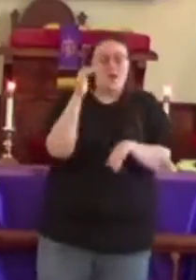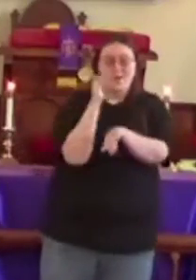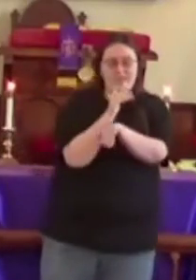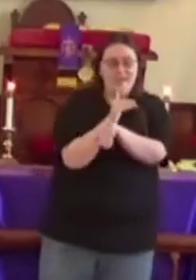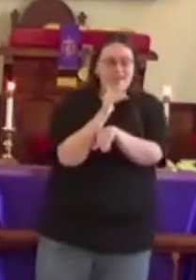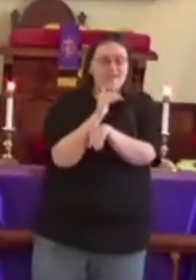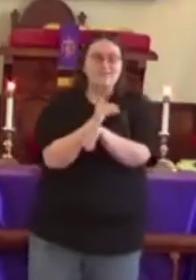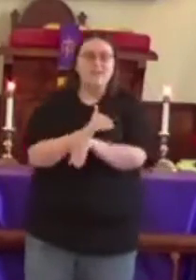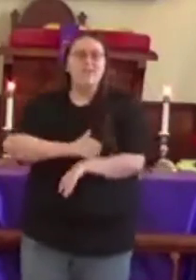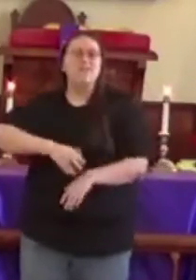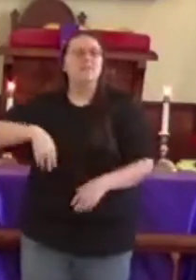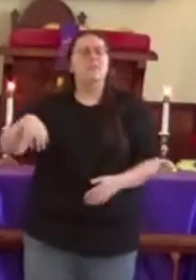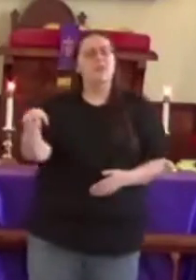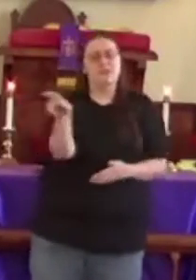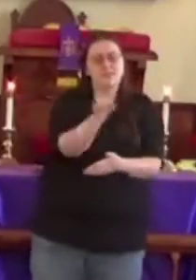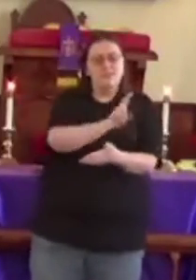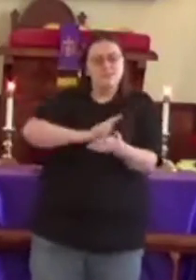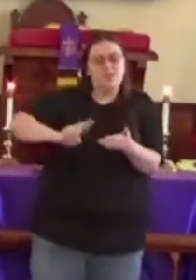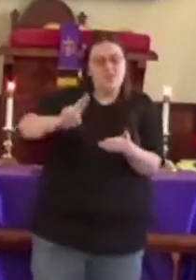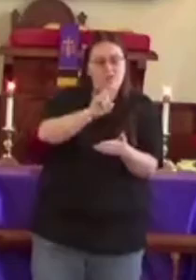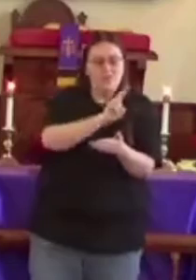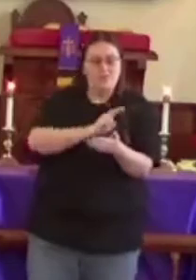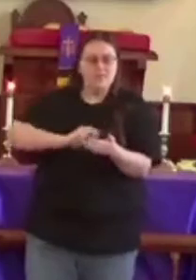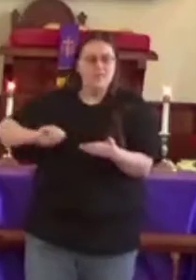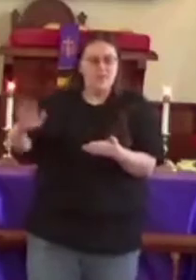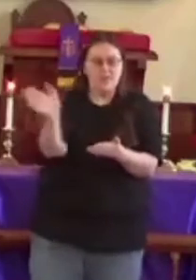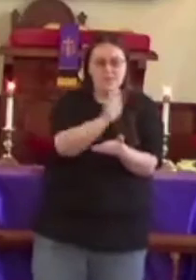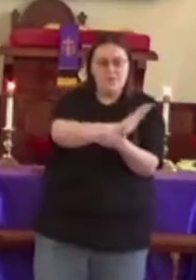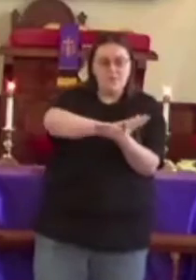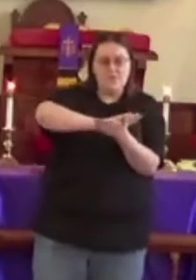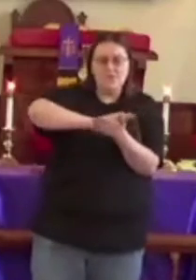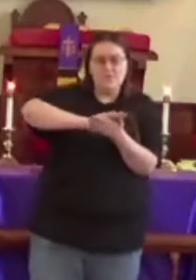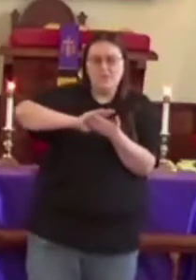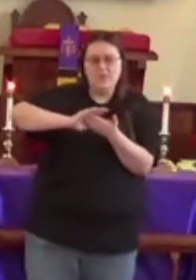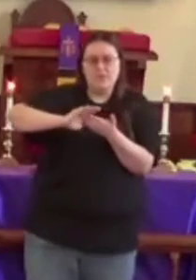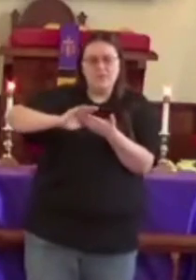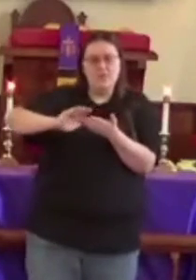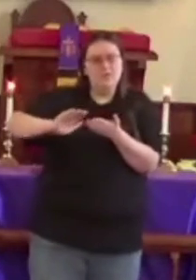No night has ever been so holy and so pure